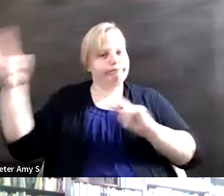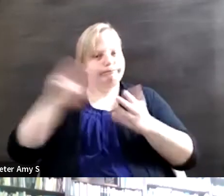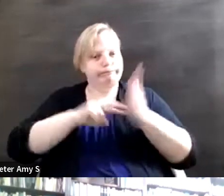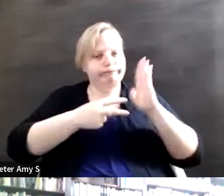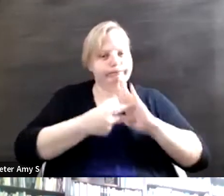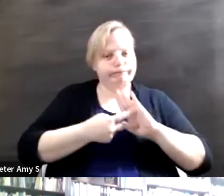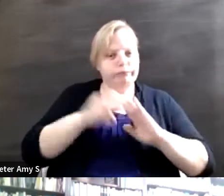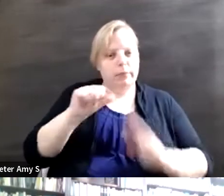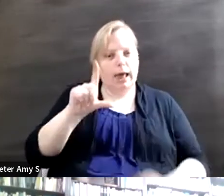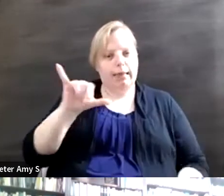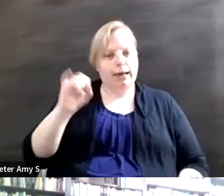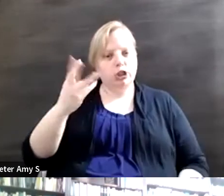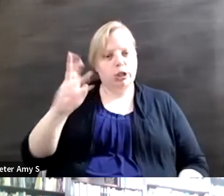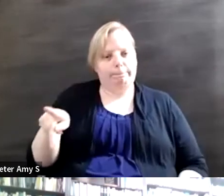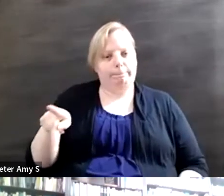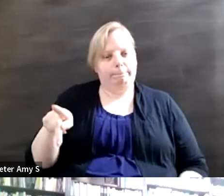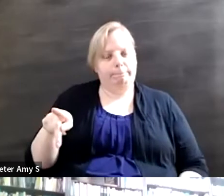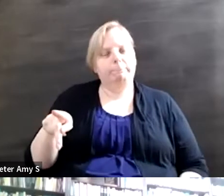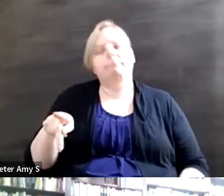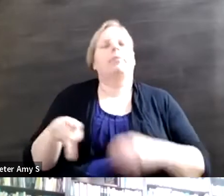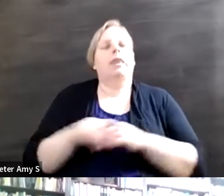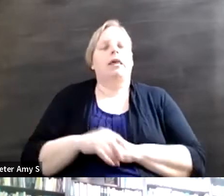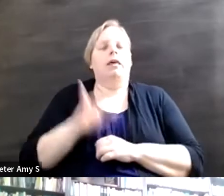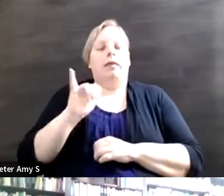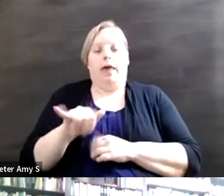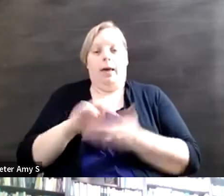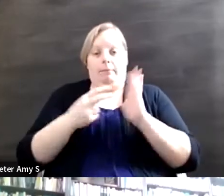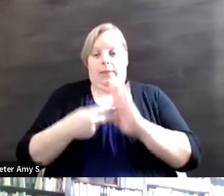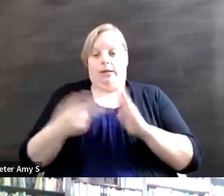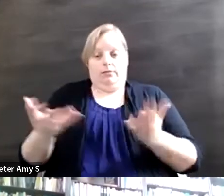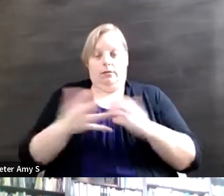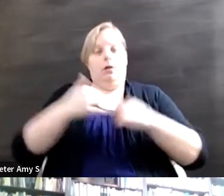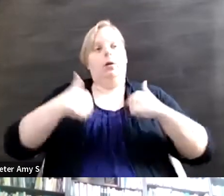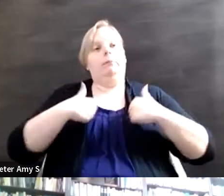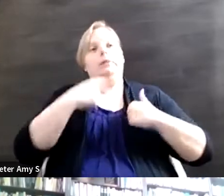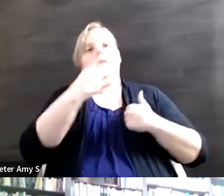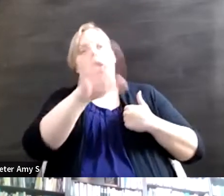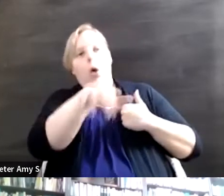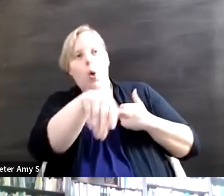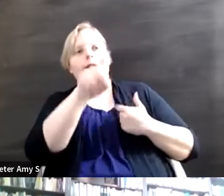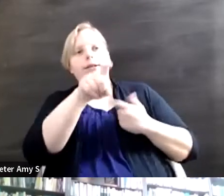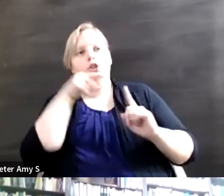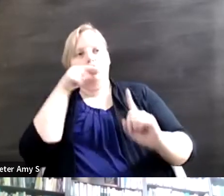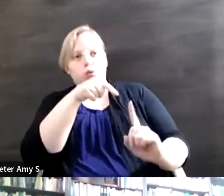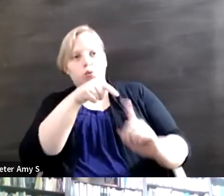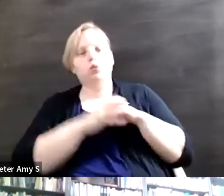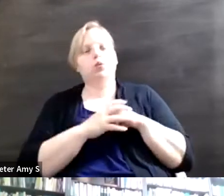what that means. And an allyship isn't me saying 'Oh I need you, let's just use disability versus